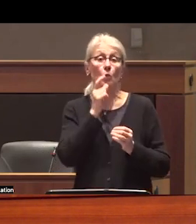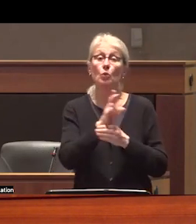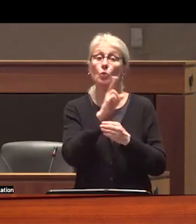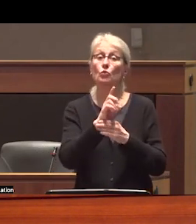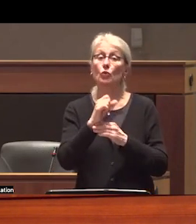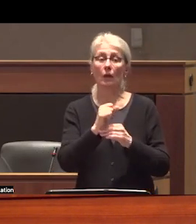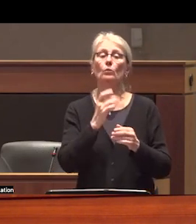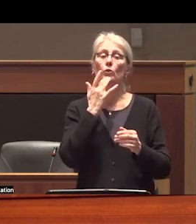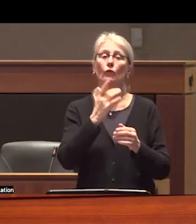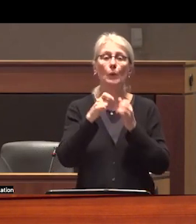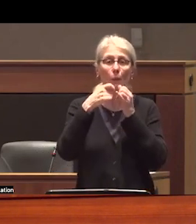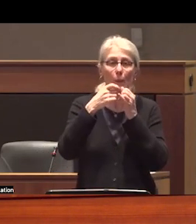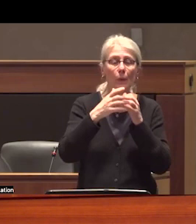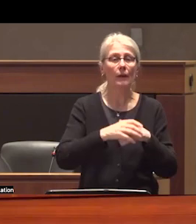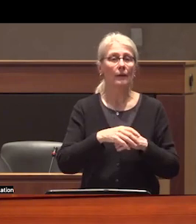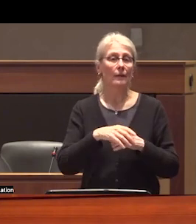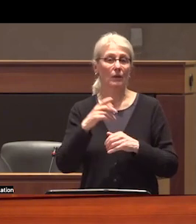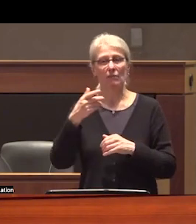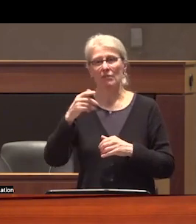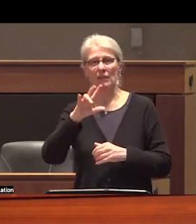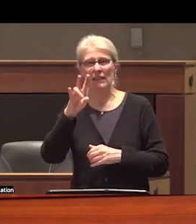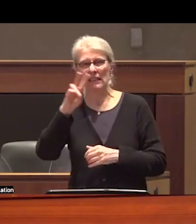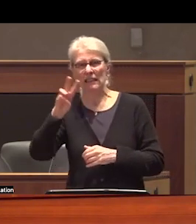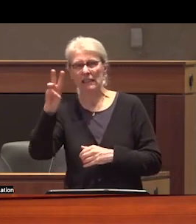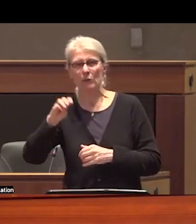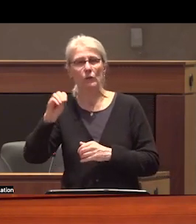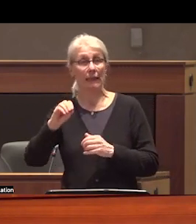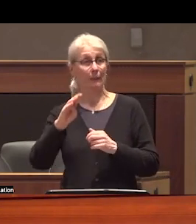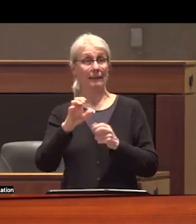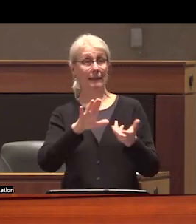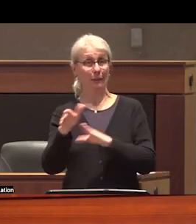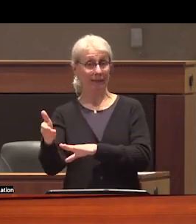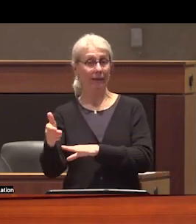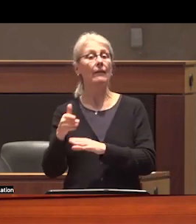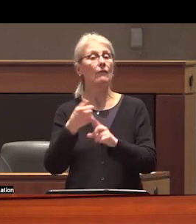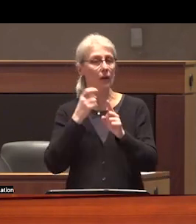and nearly two-thirds of Overdose fatalities in this in BC this year came from smoking safe Supply